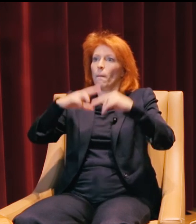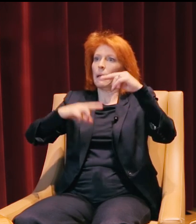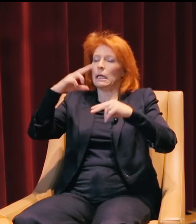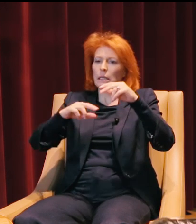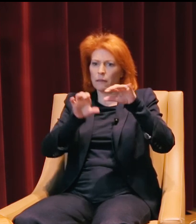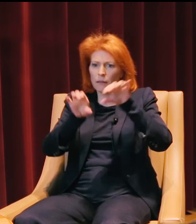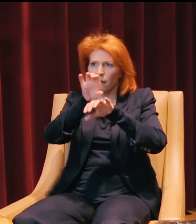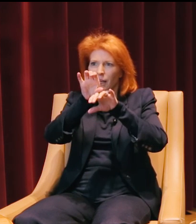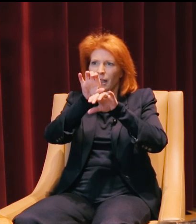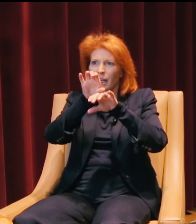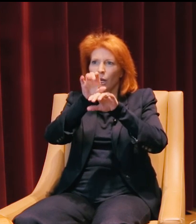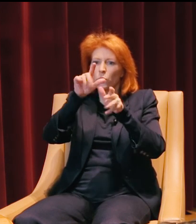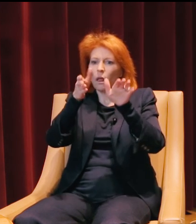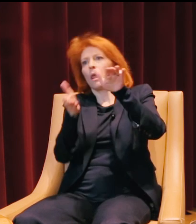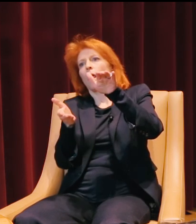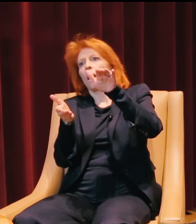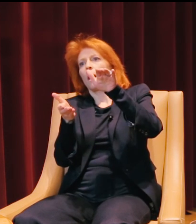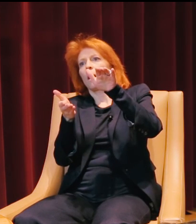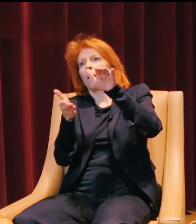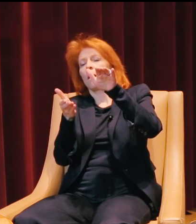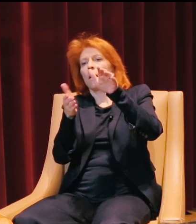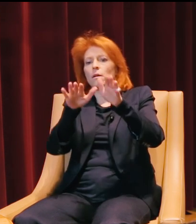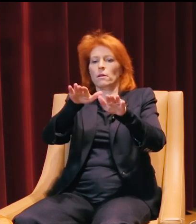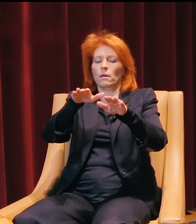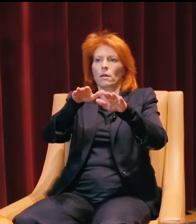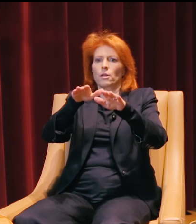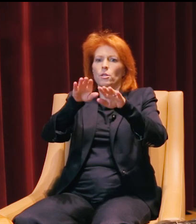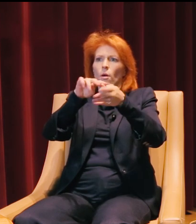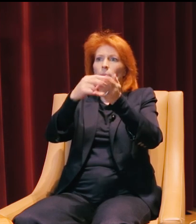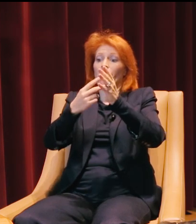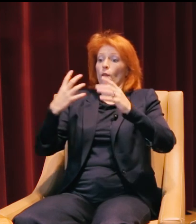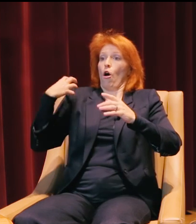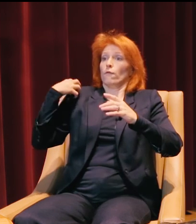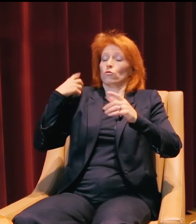was gonna be too slanted. And the officer in charge of it